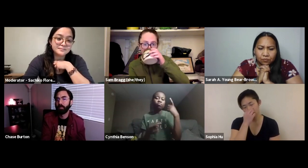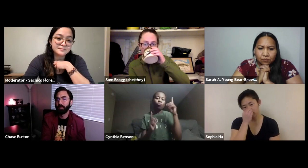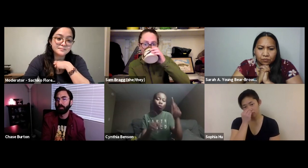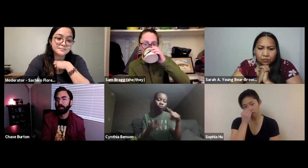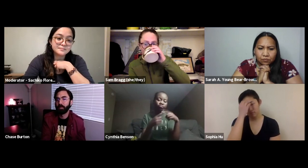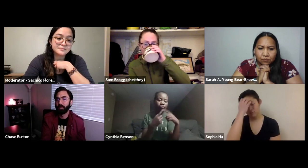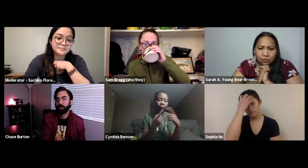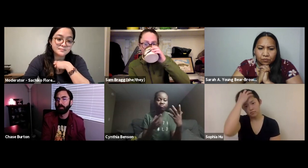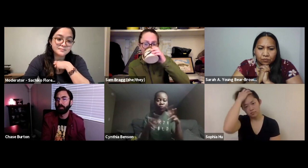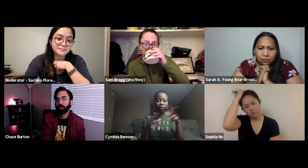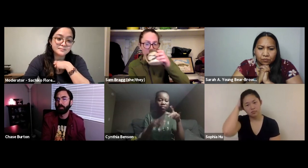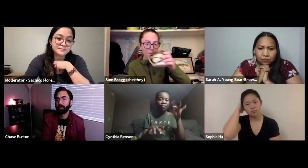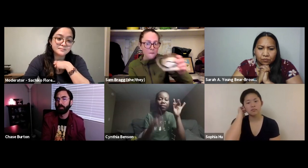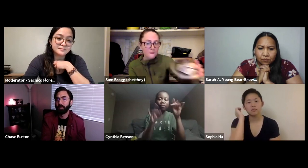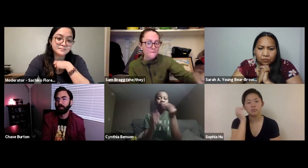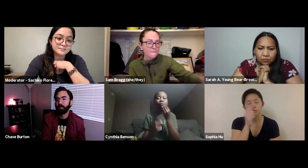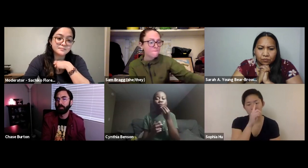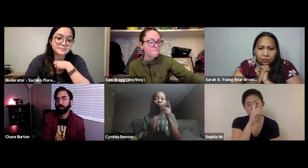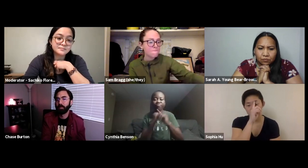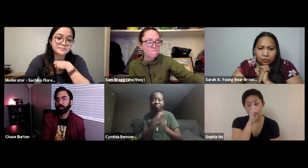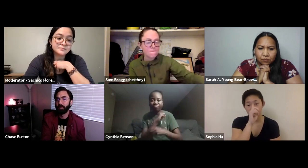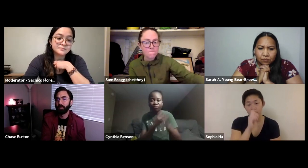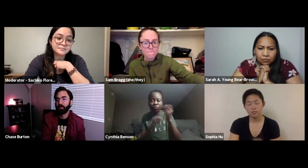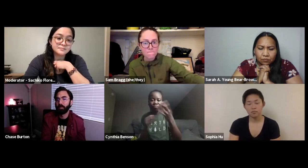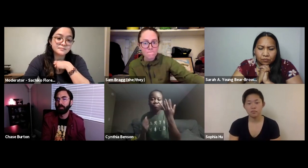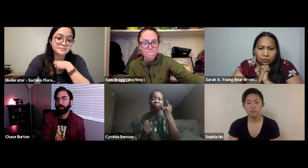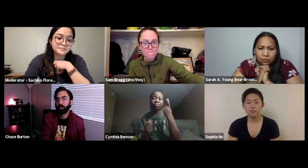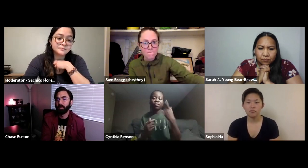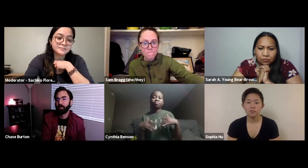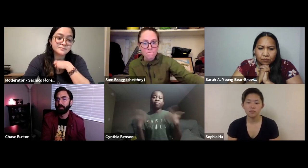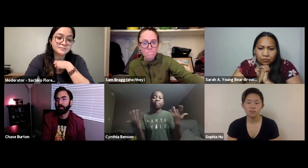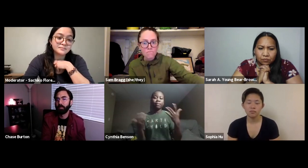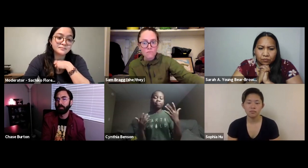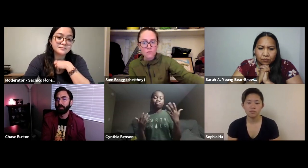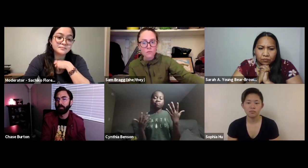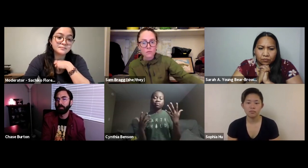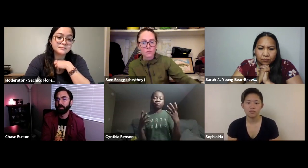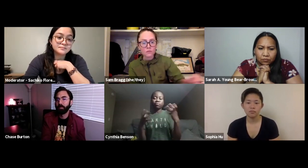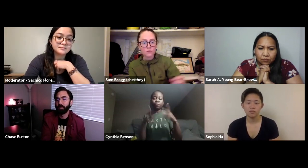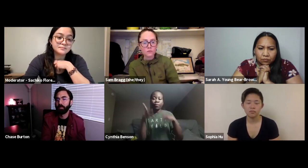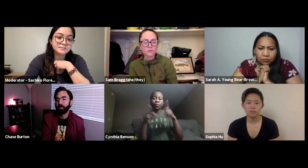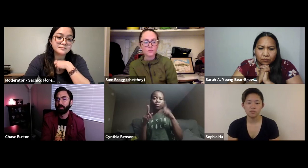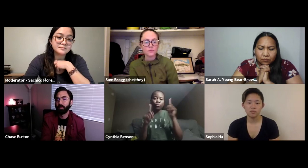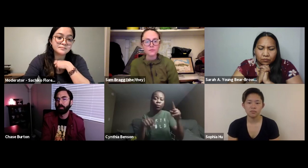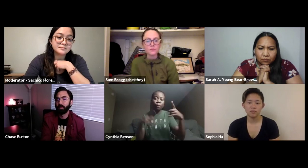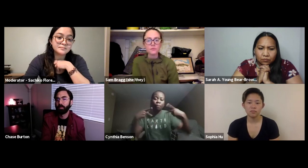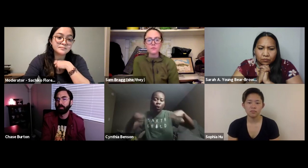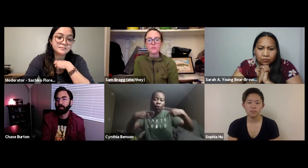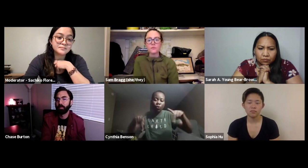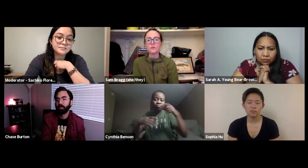decided to get together to discuss about the ways we can clean up while hiking. When we